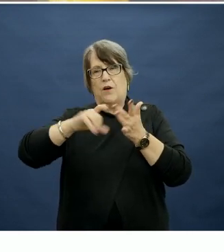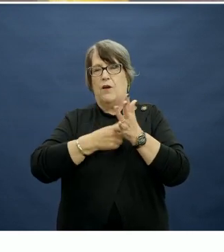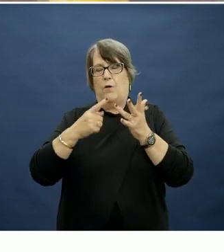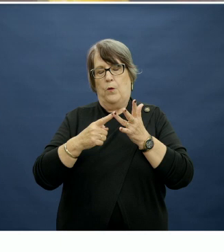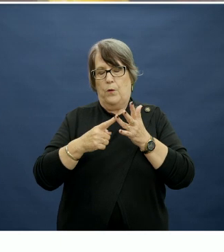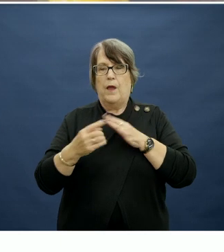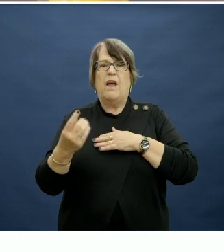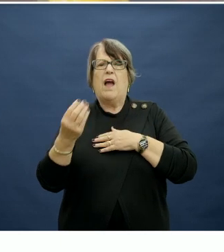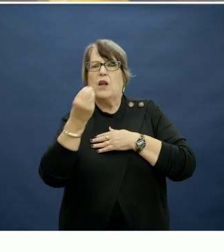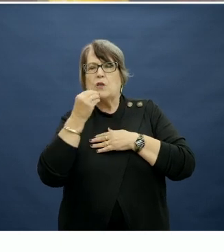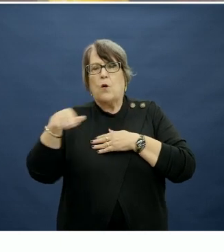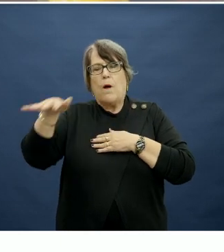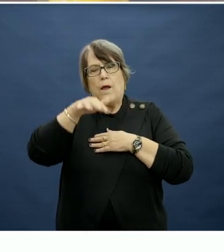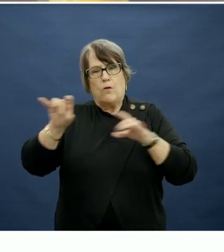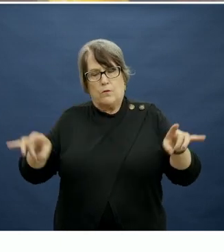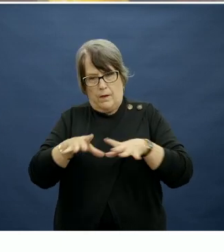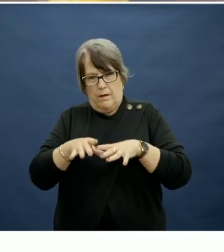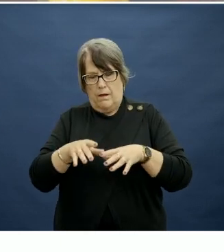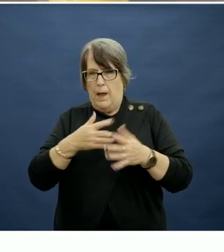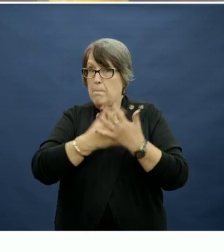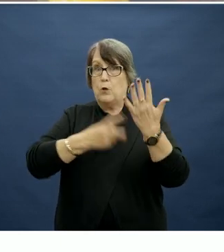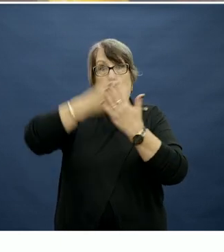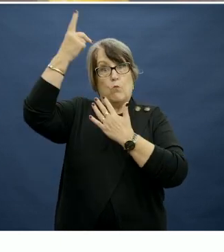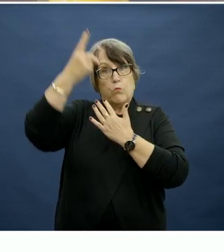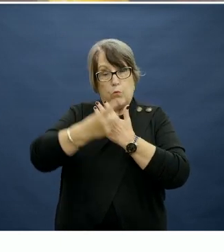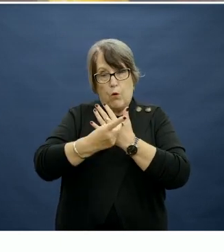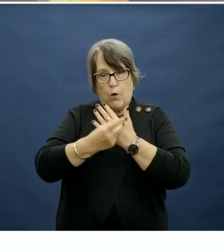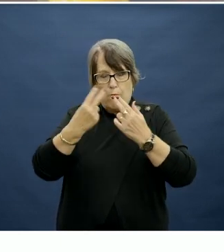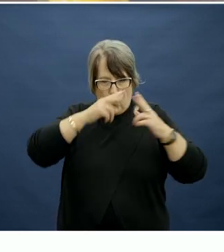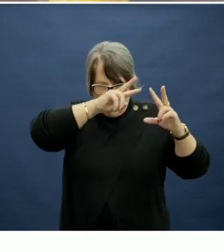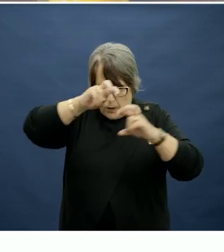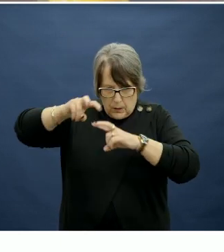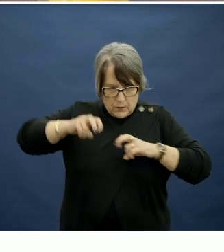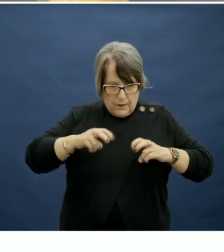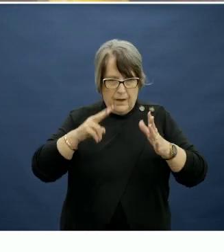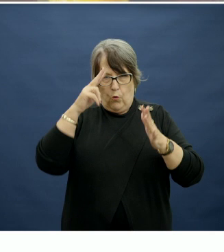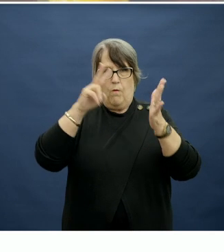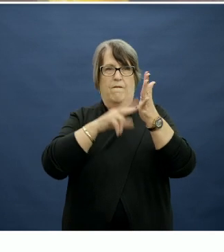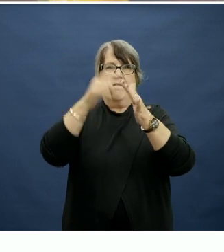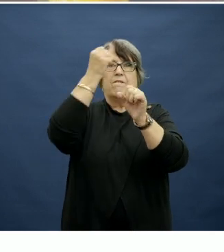which is undertaking a large program of applied research called VegKIT.